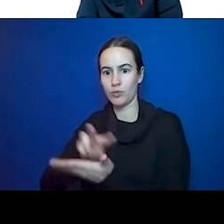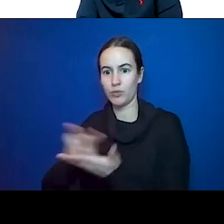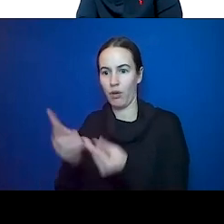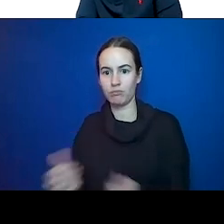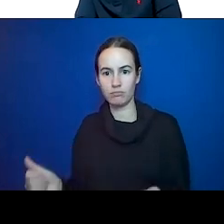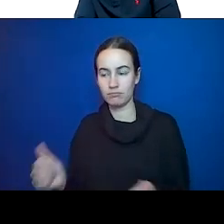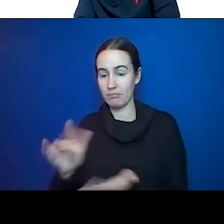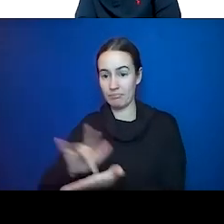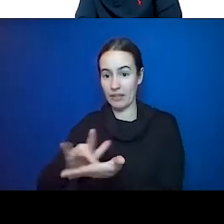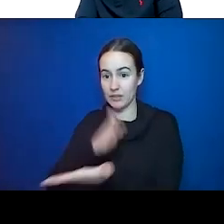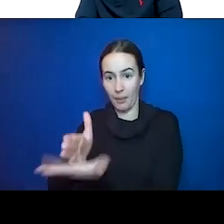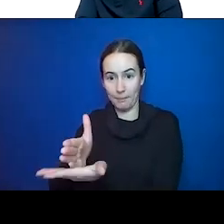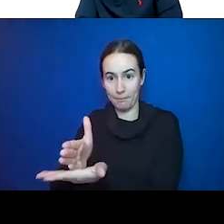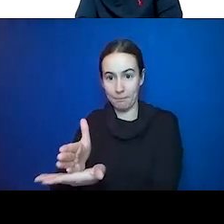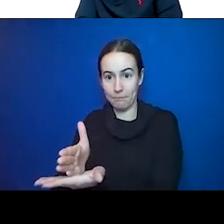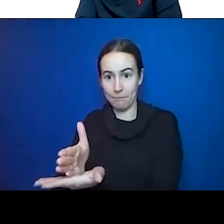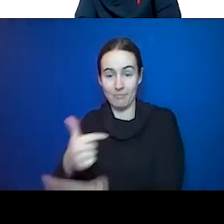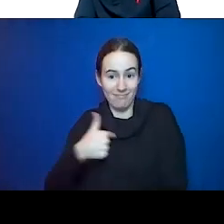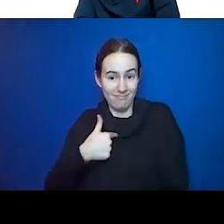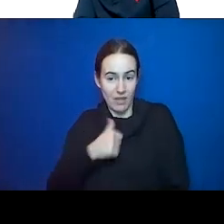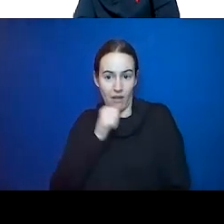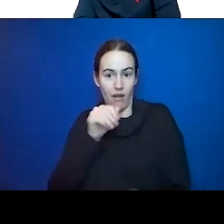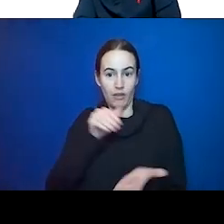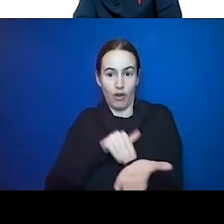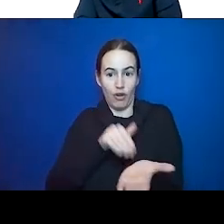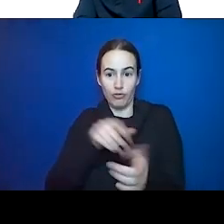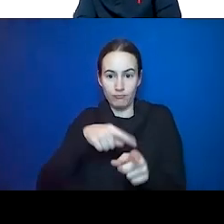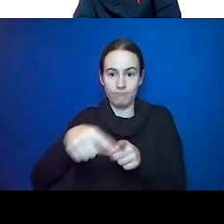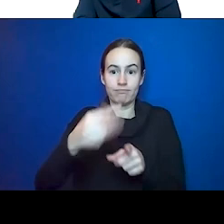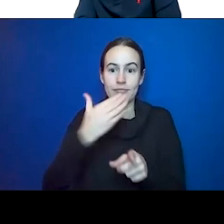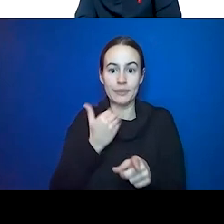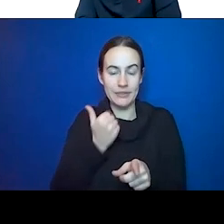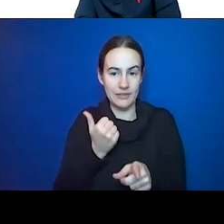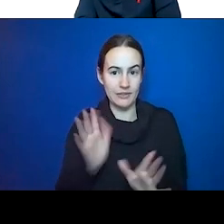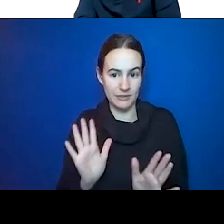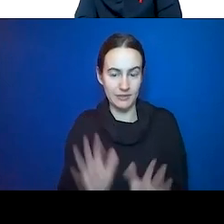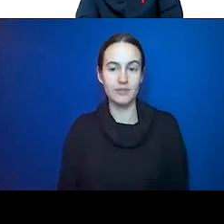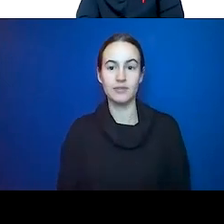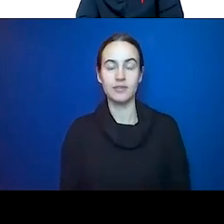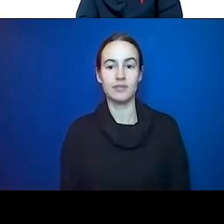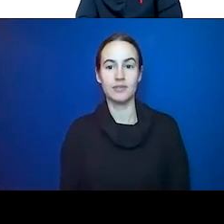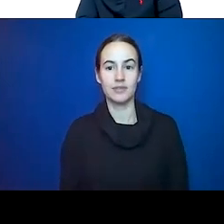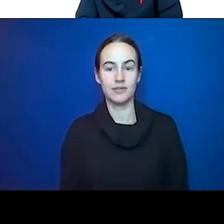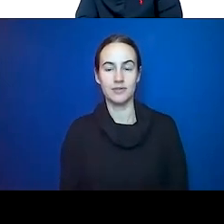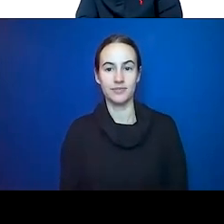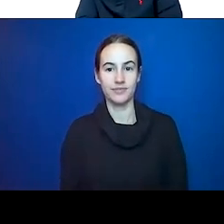diabetic doctor. I am not a diabetic doctor. But I'm an